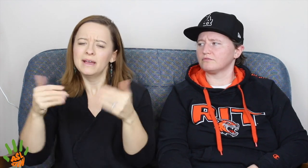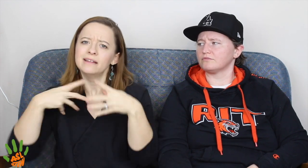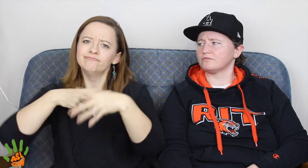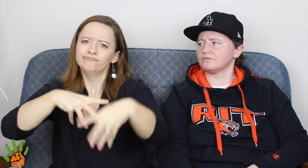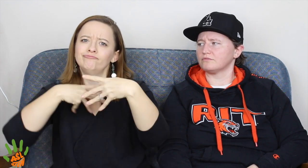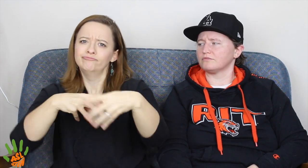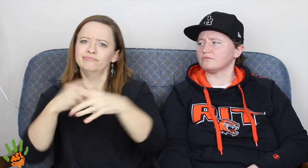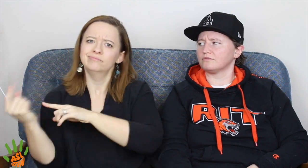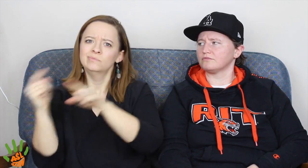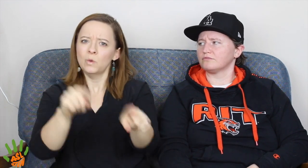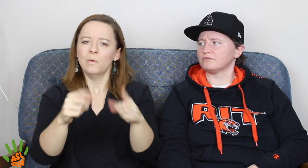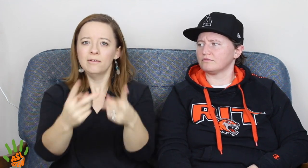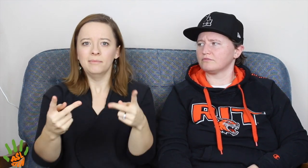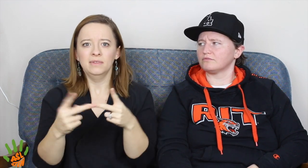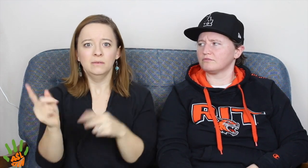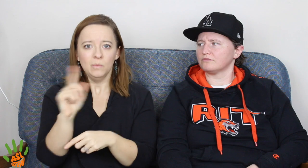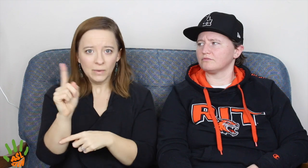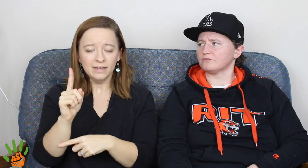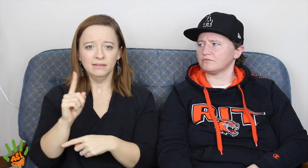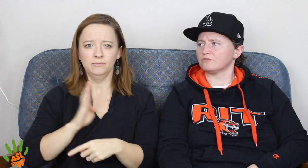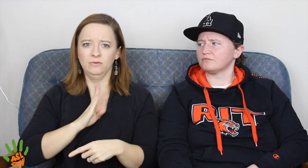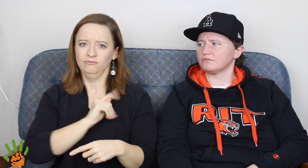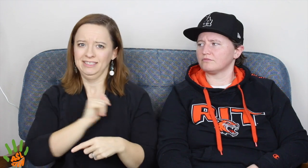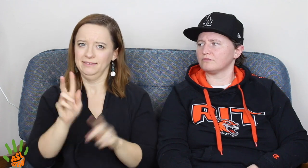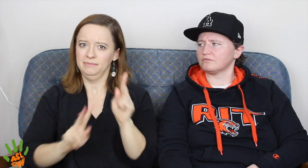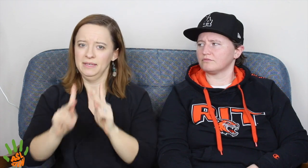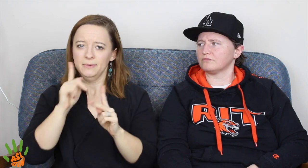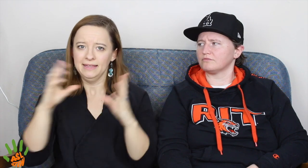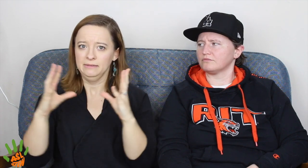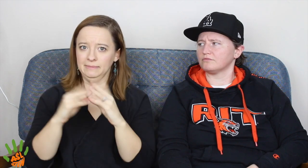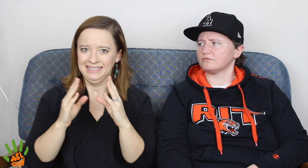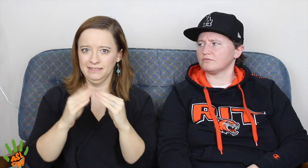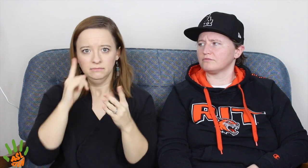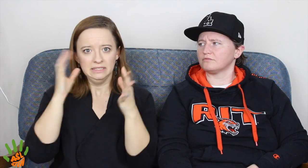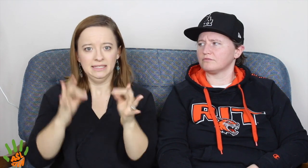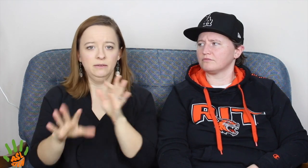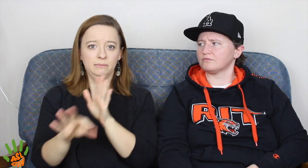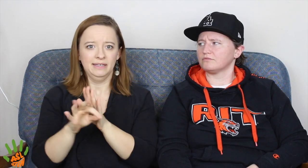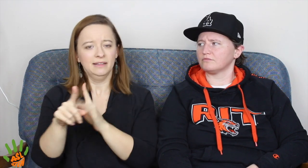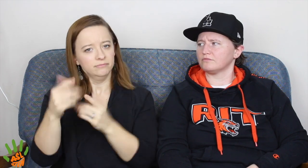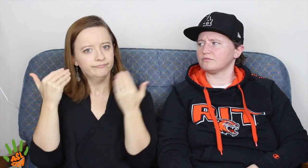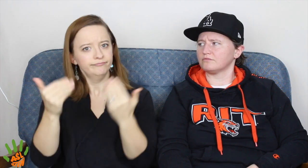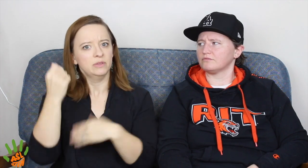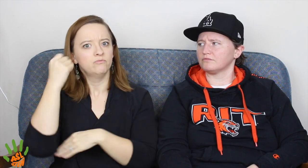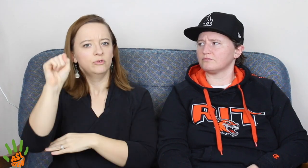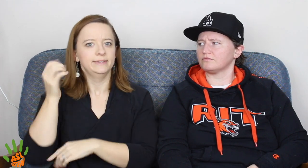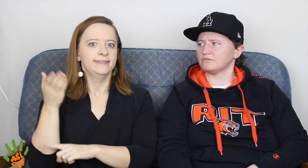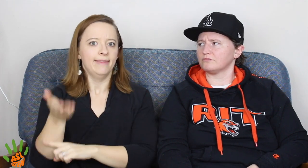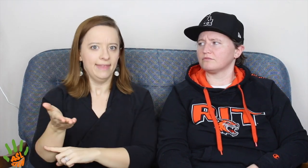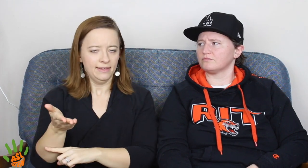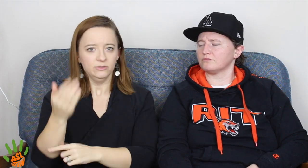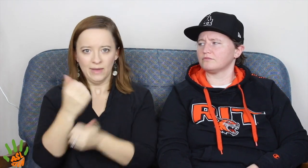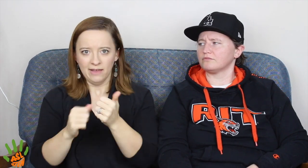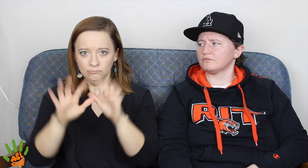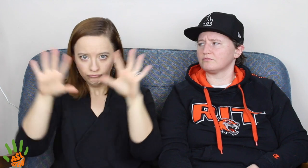he encouraged people to go ahead and march and protest to where the Board of Trustees had their meeting and where they picked their candidate.